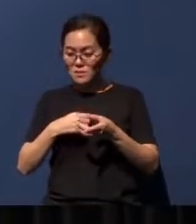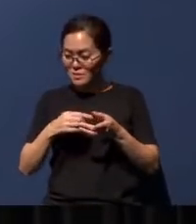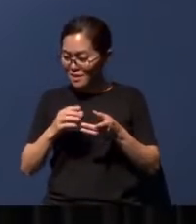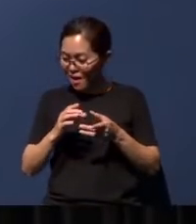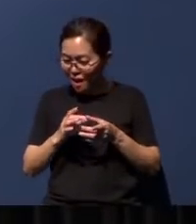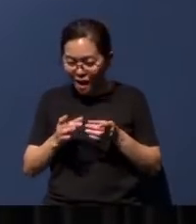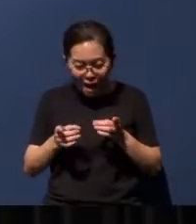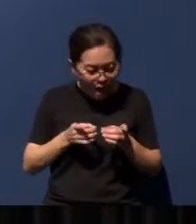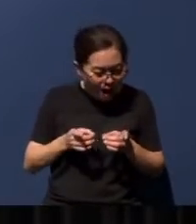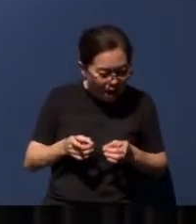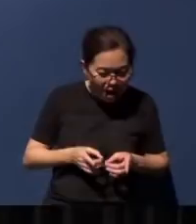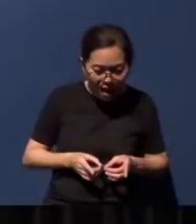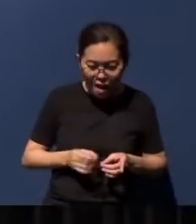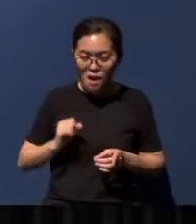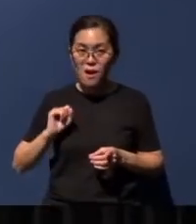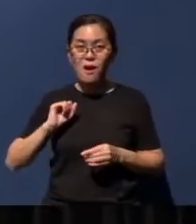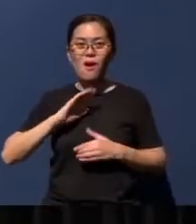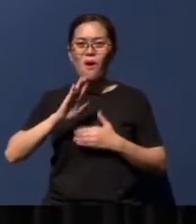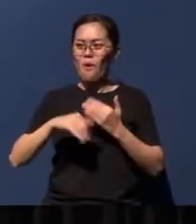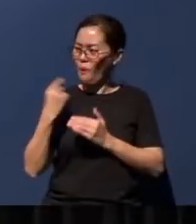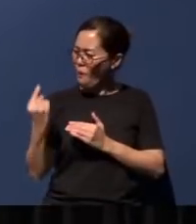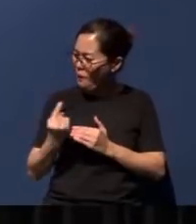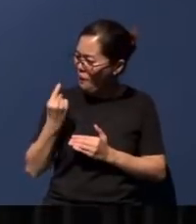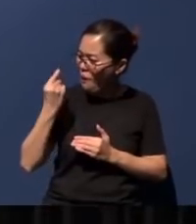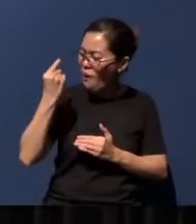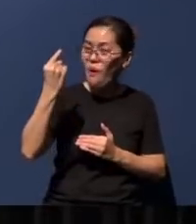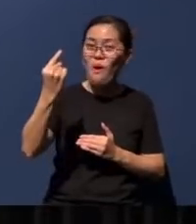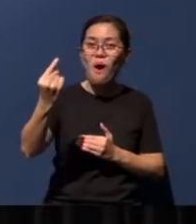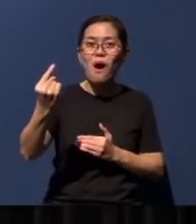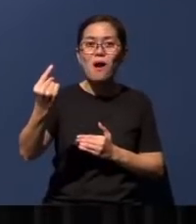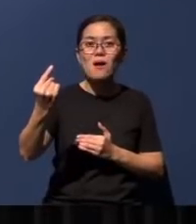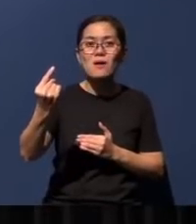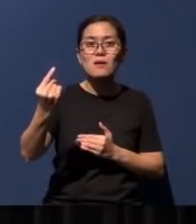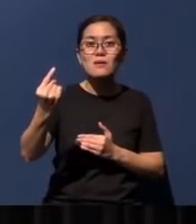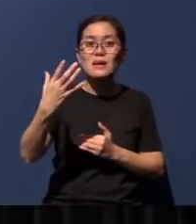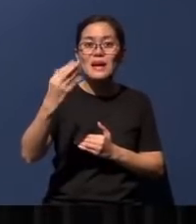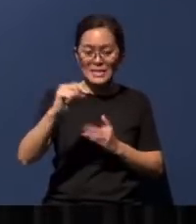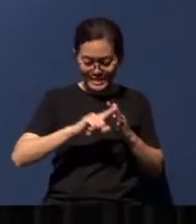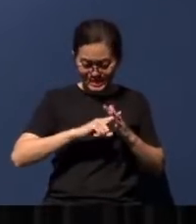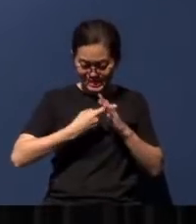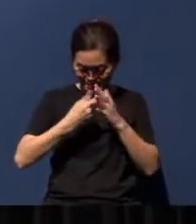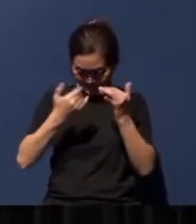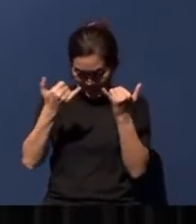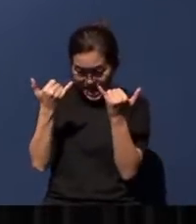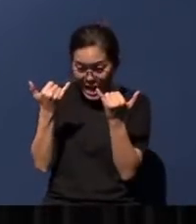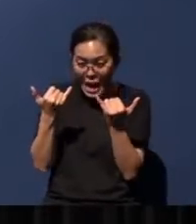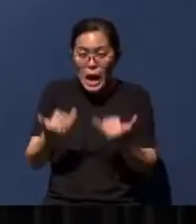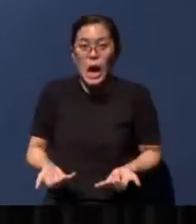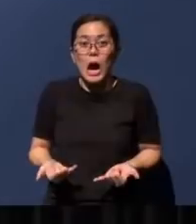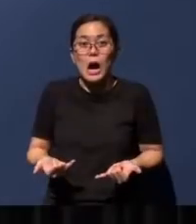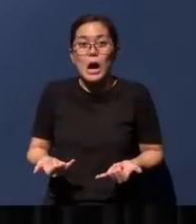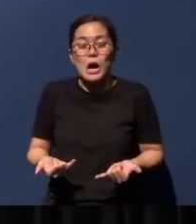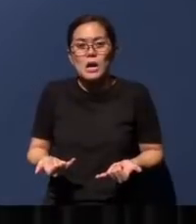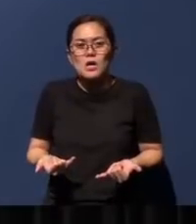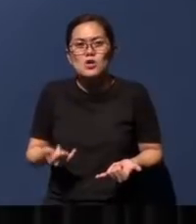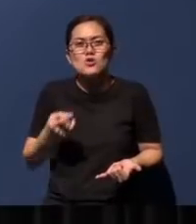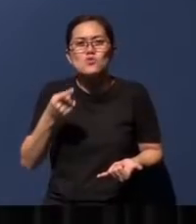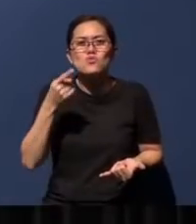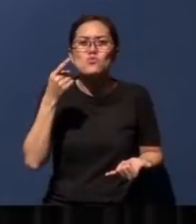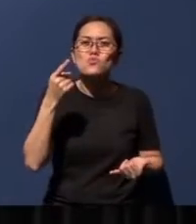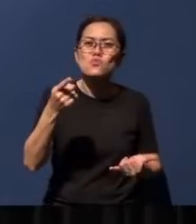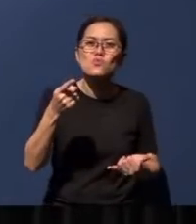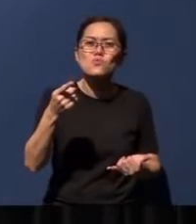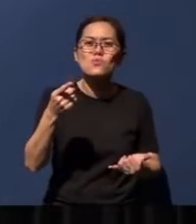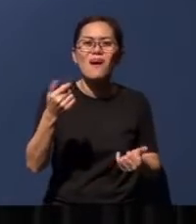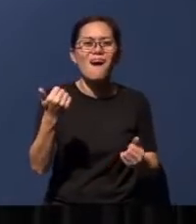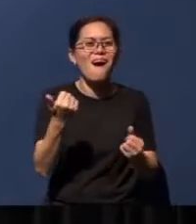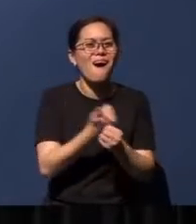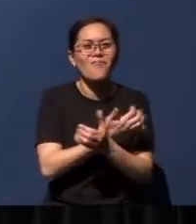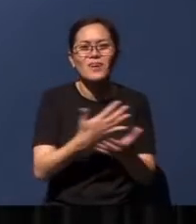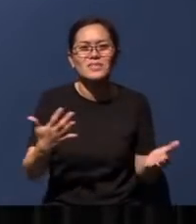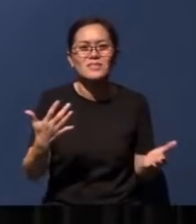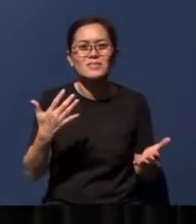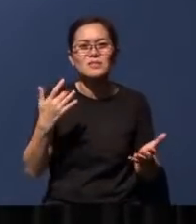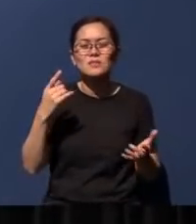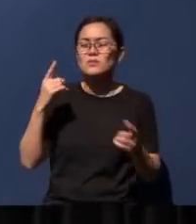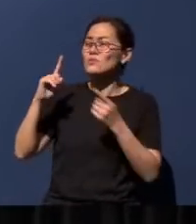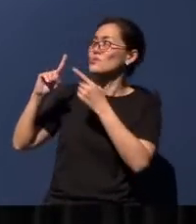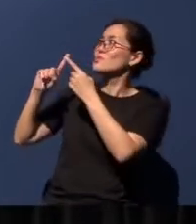of eternity, and beginning even right now. You mean everything to God. The question is: does He